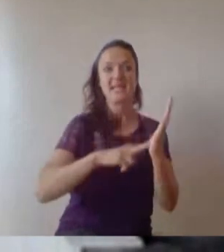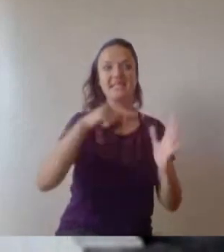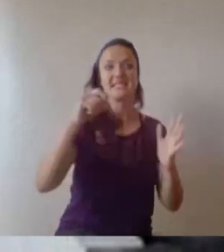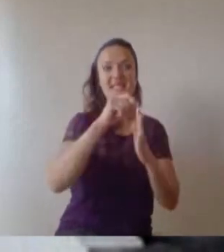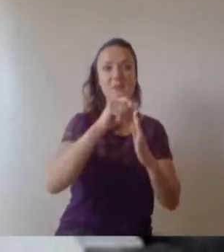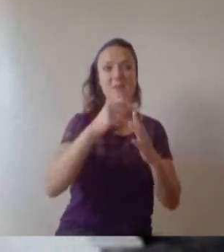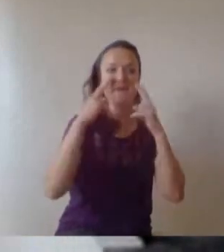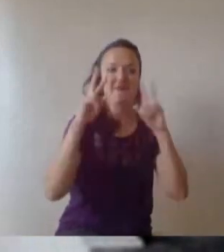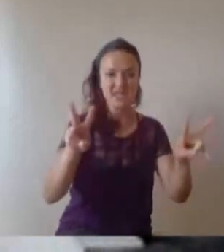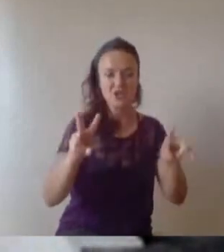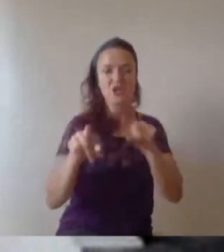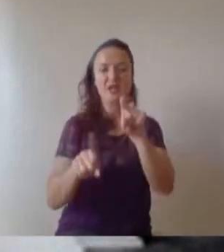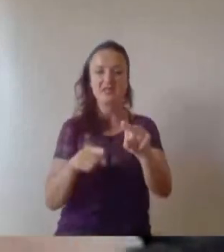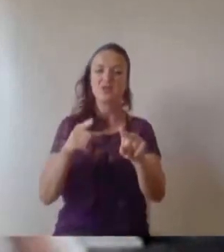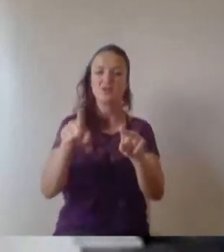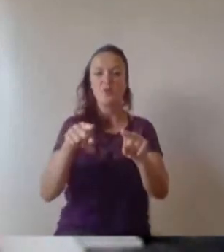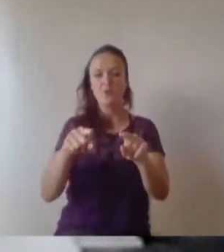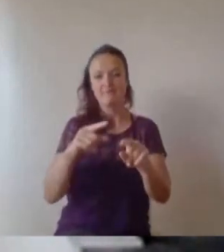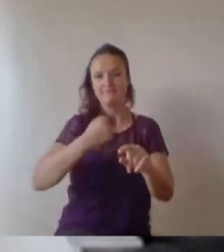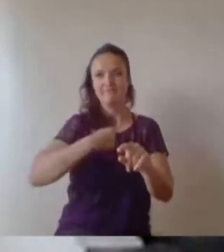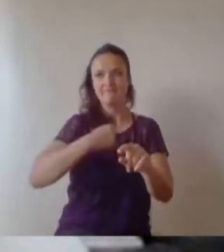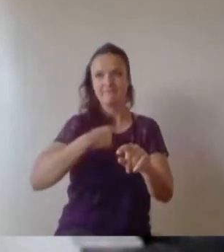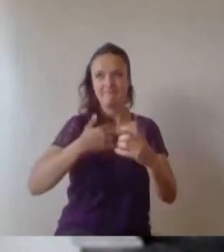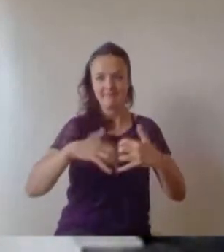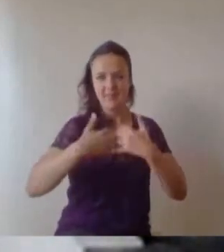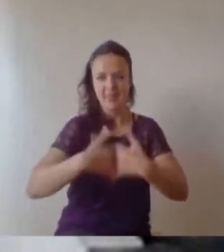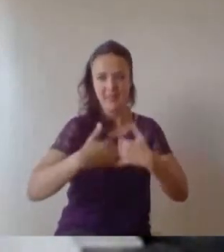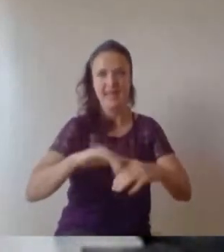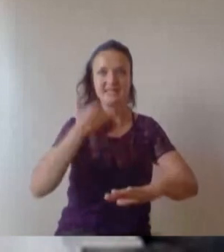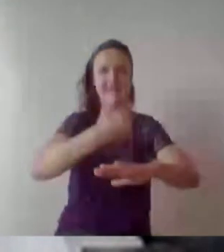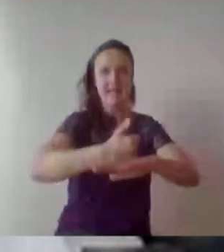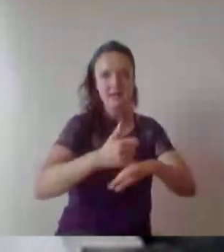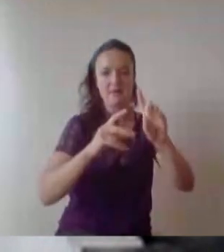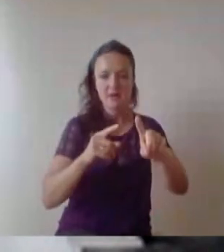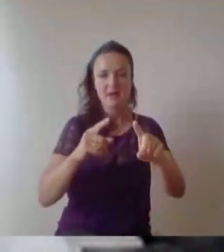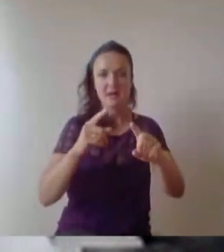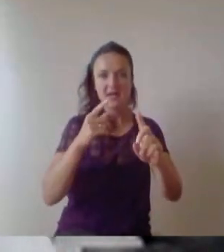object recognition and basically computing similarity metrics between images. Mainly in the fashion industry, but also